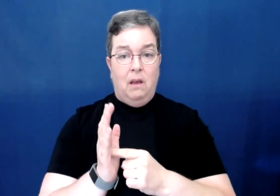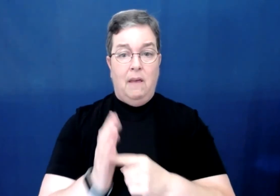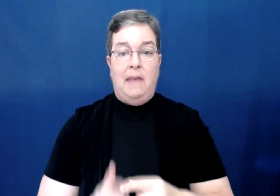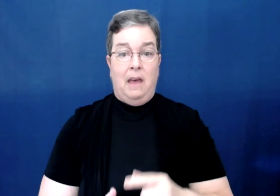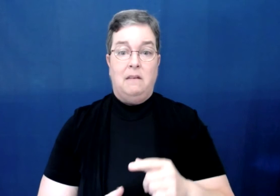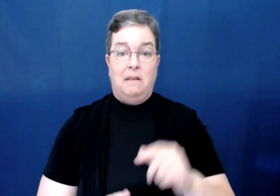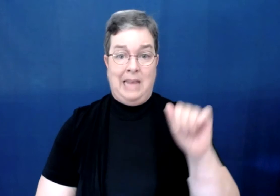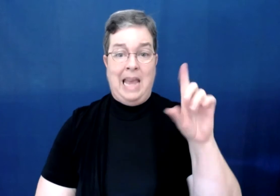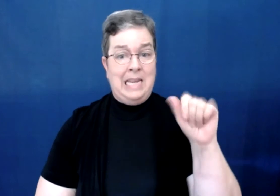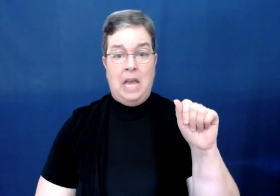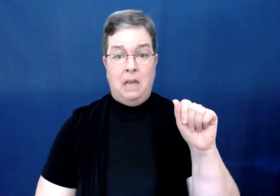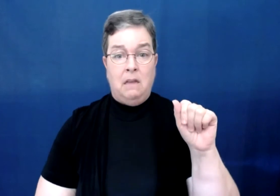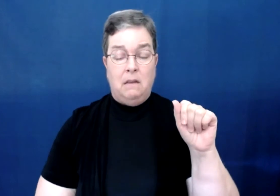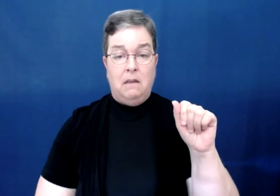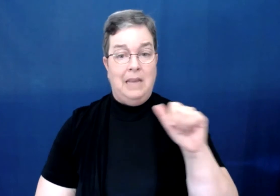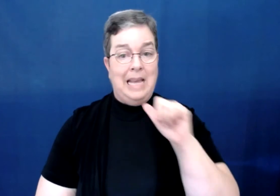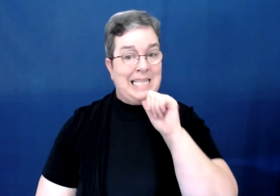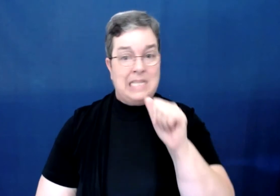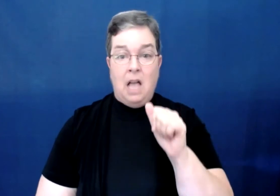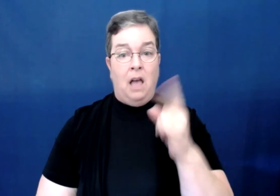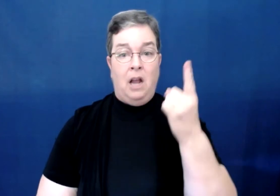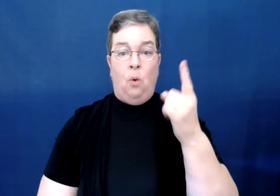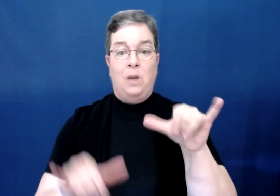that the ADA is not a one-size-fits-all